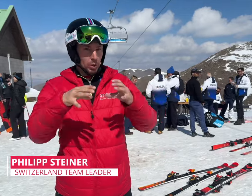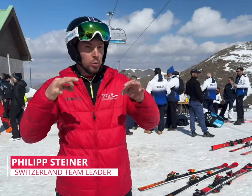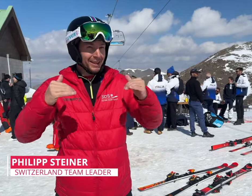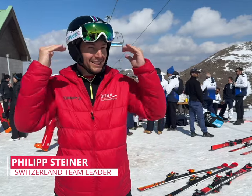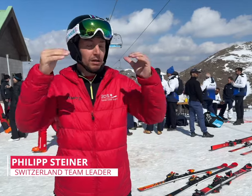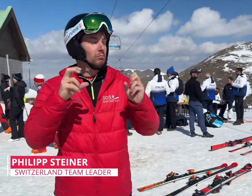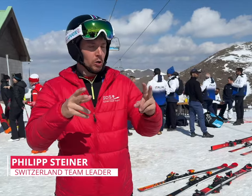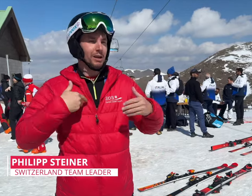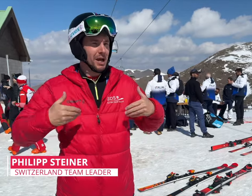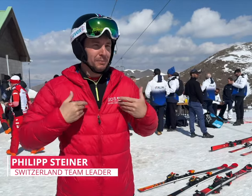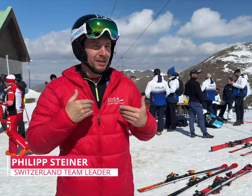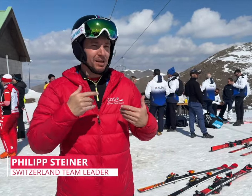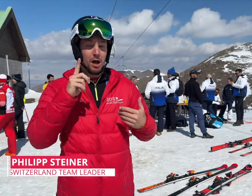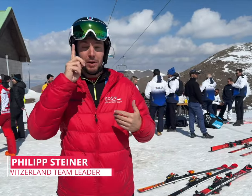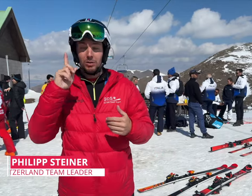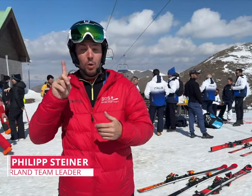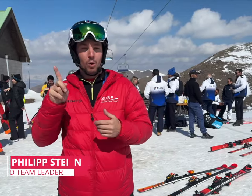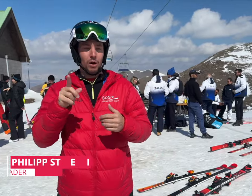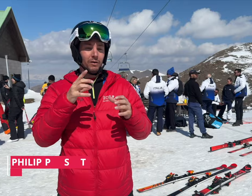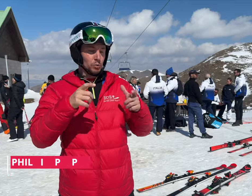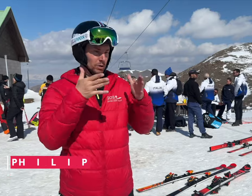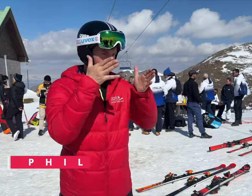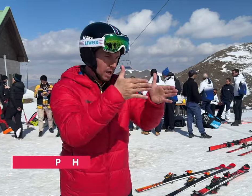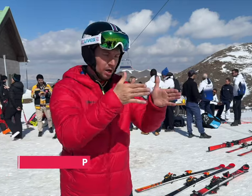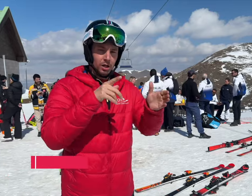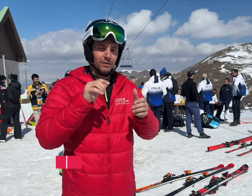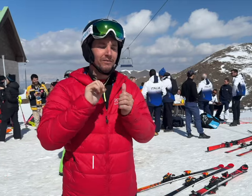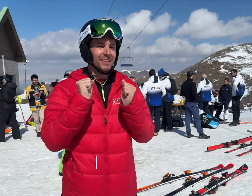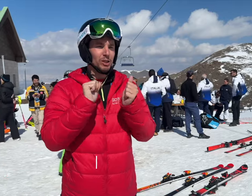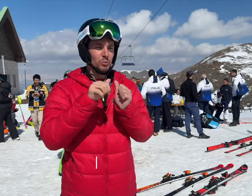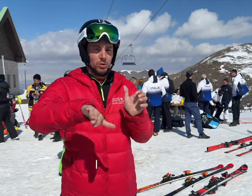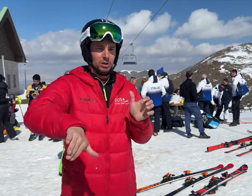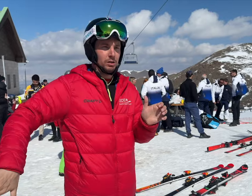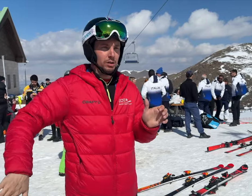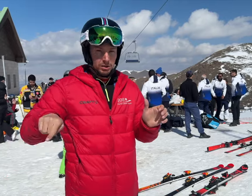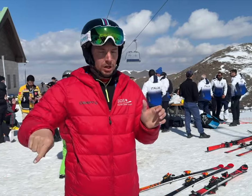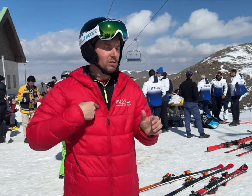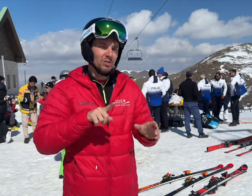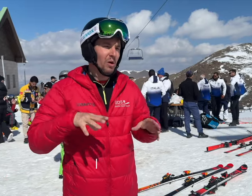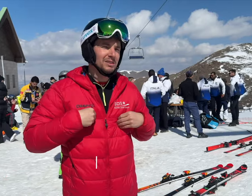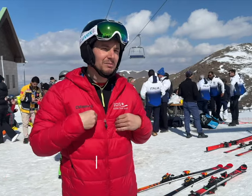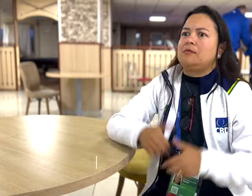it would not be a good thing if futsal attracted more attention than other winter sports. It would be unacceptable.